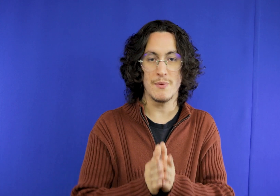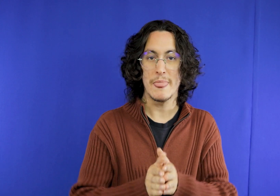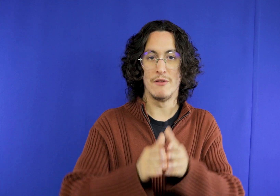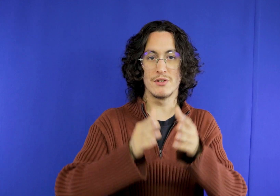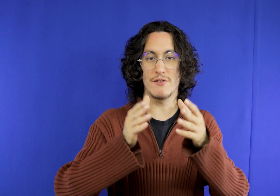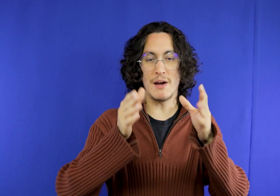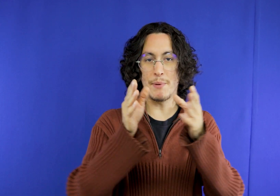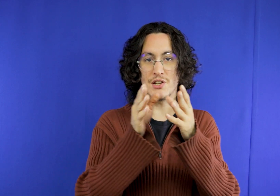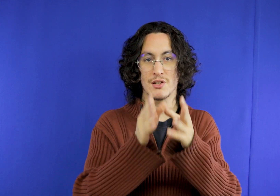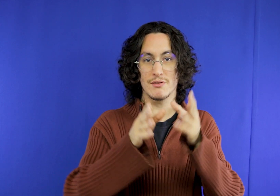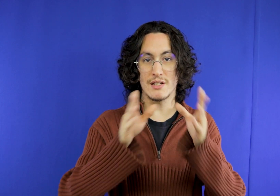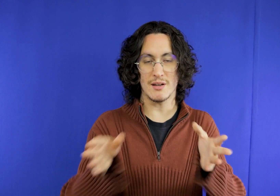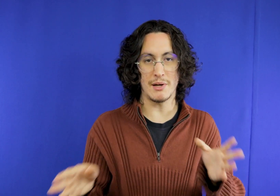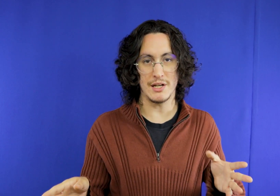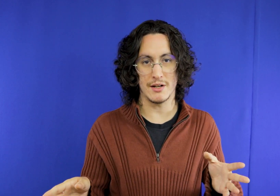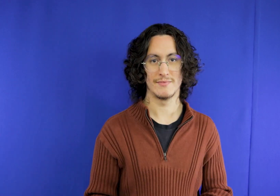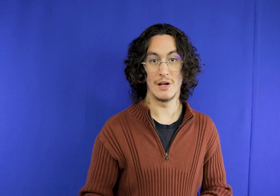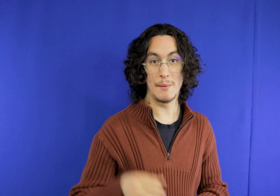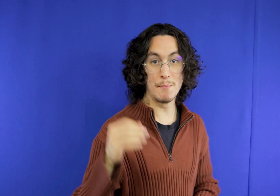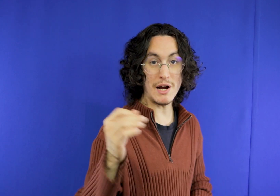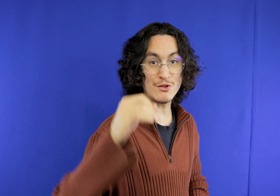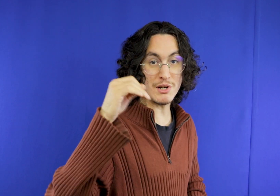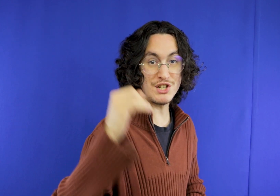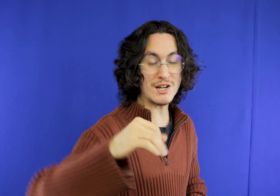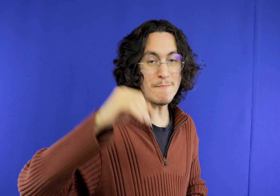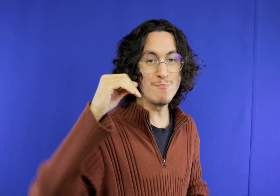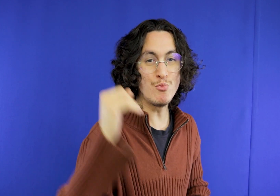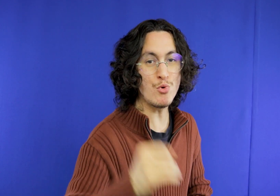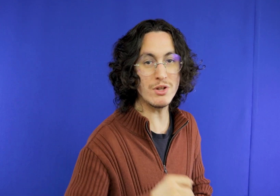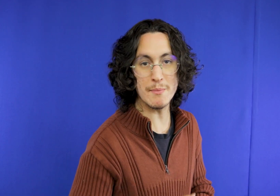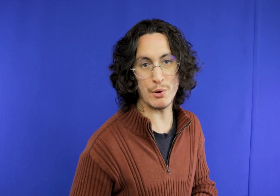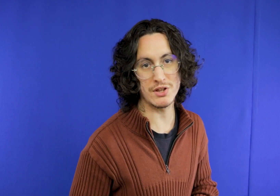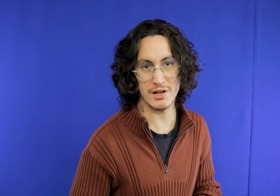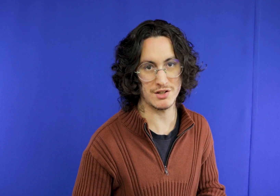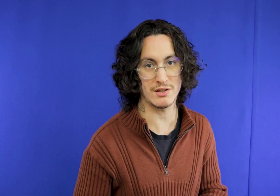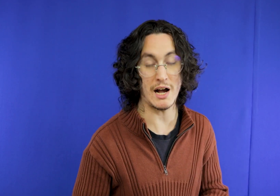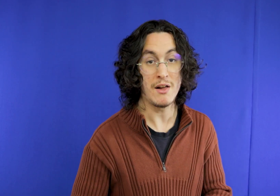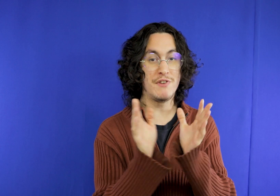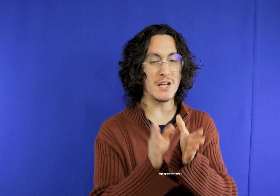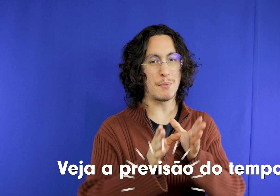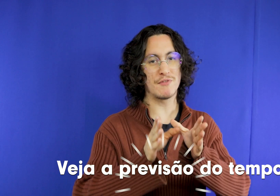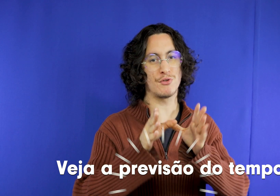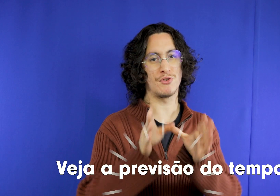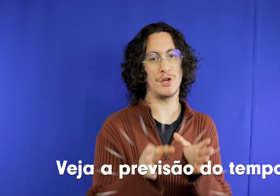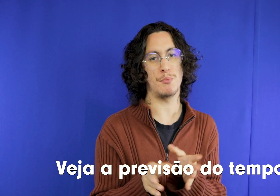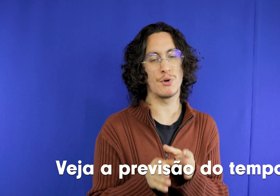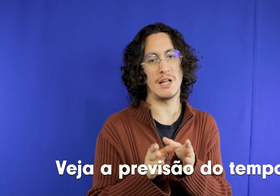anyway you will fill one in this way plus a very important tip you can see the weather forecast of